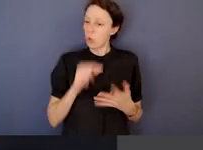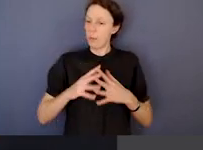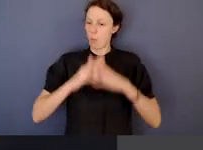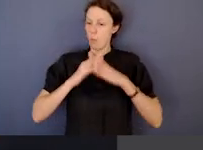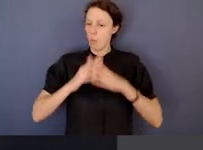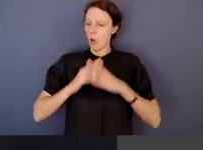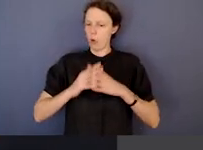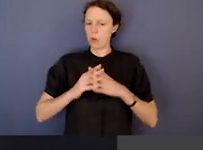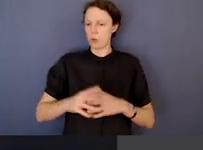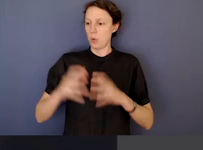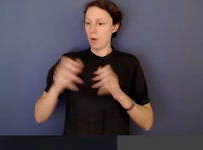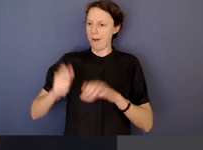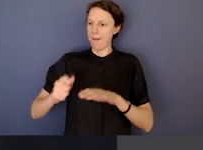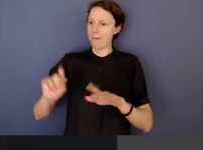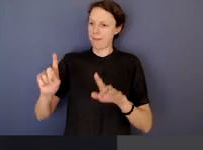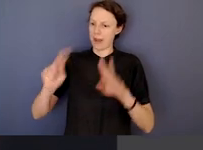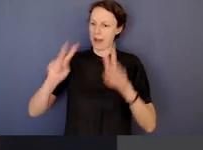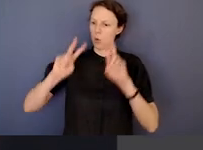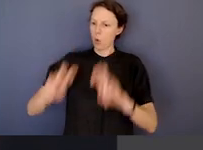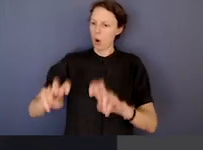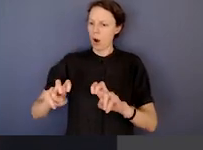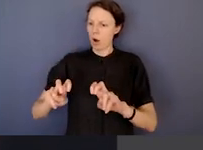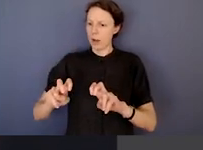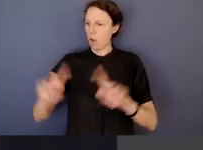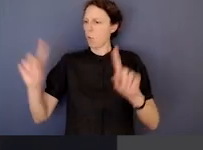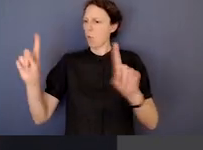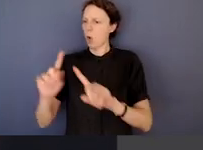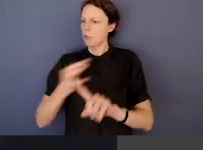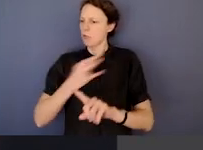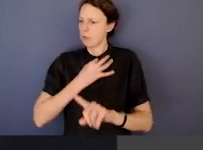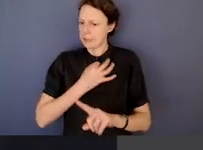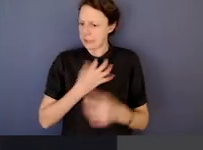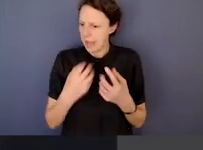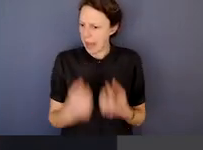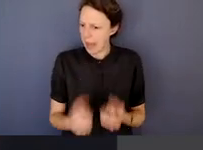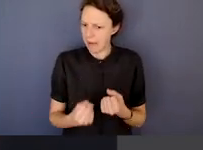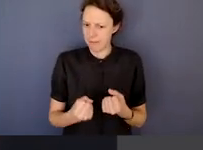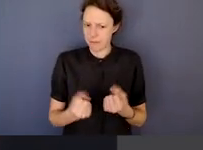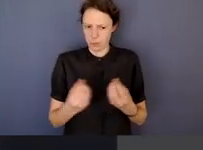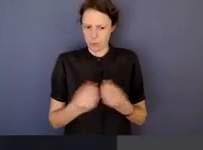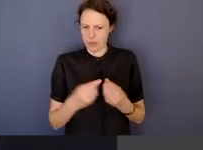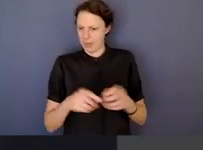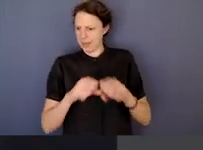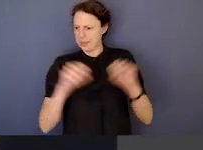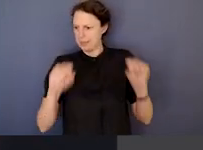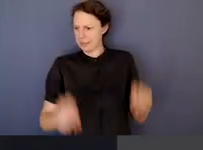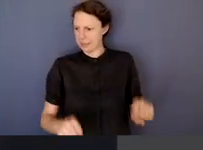risks and vulnerabilities would be of considerable assistance. There are of course others.